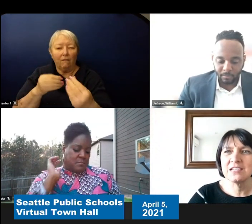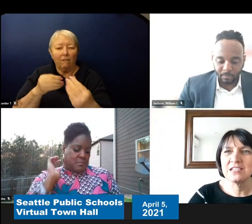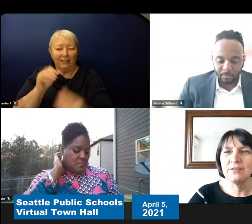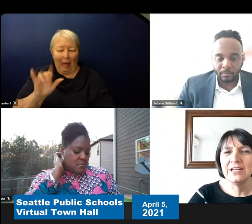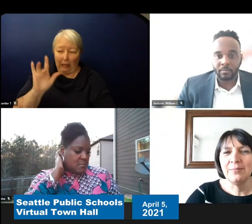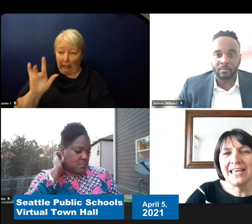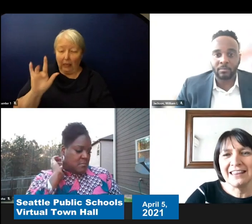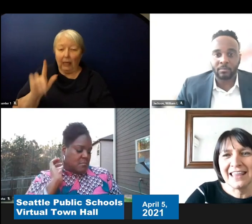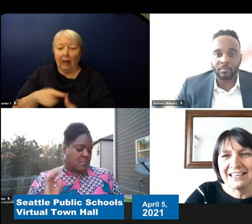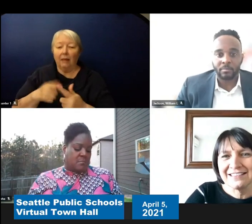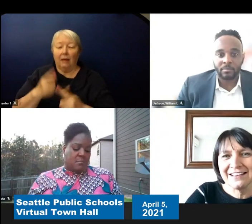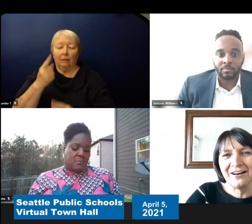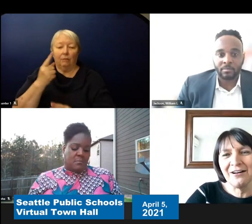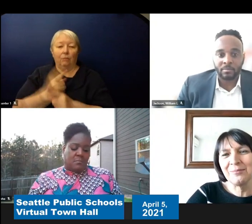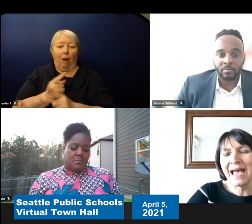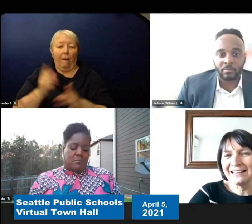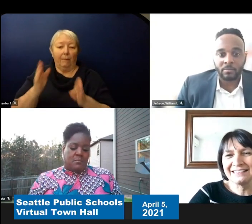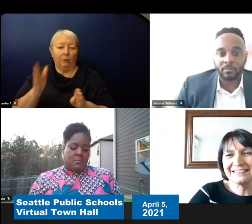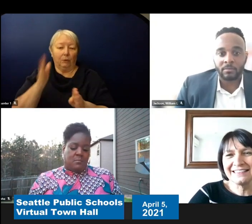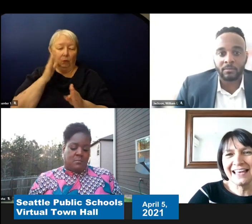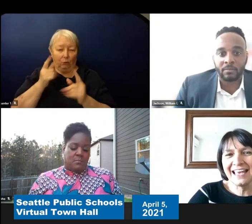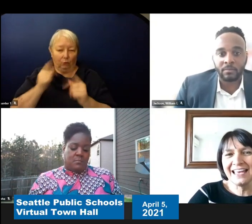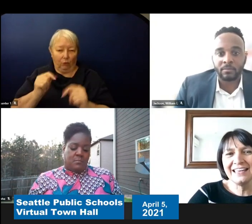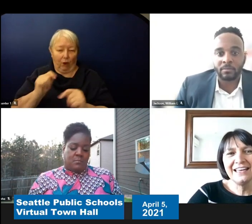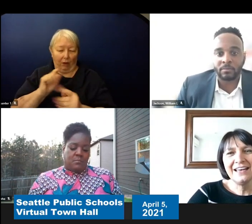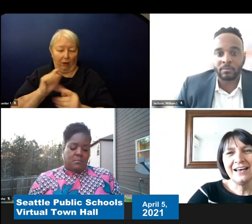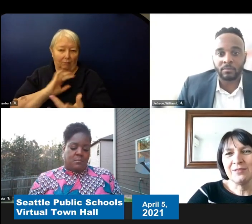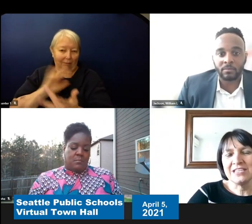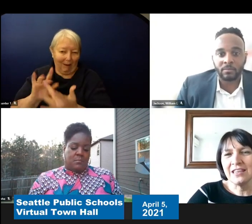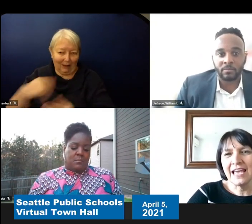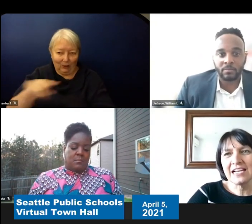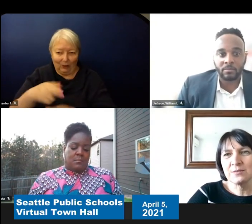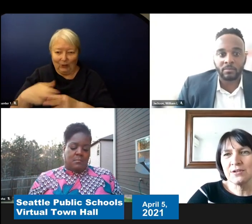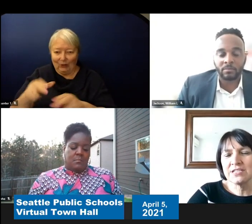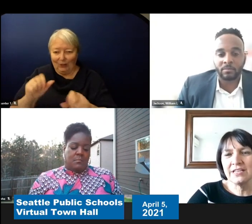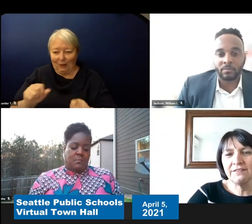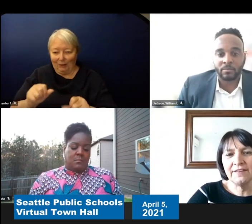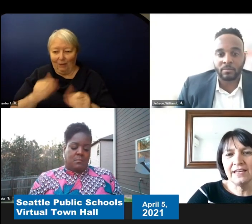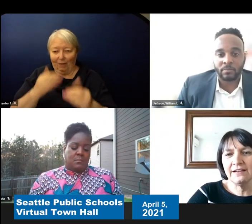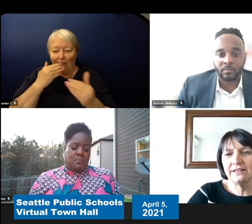But again thanks to all our panelists today. These are the experts in their field.